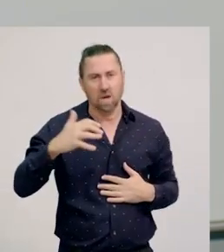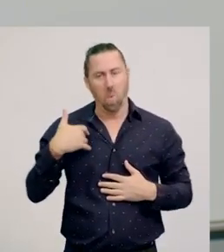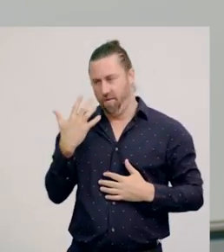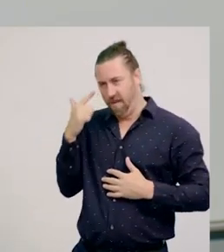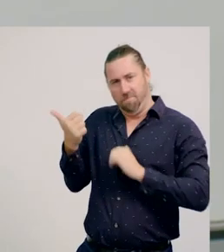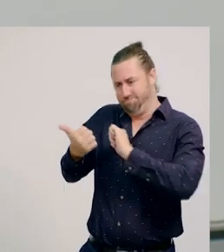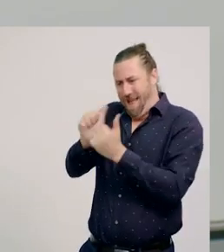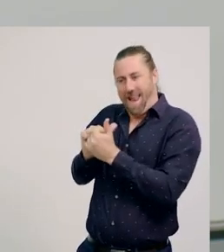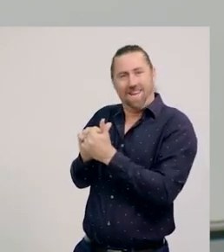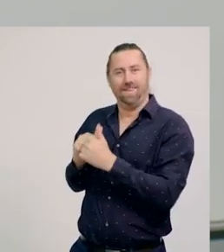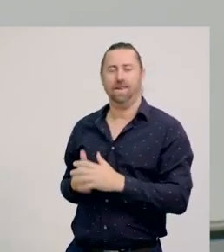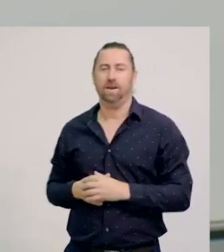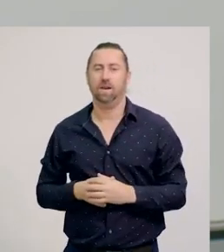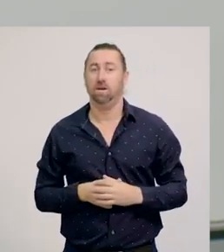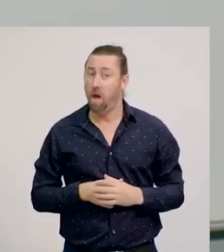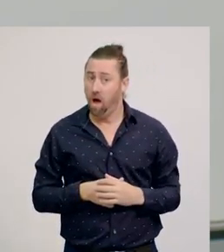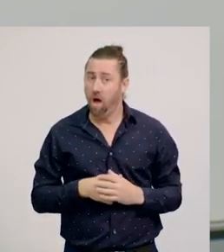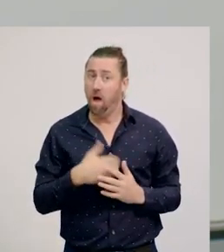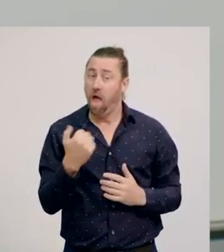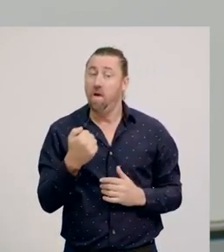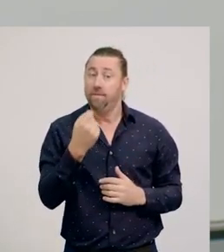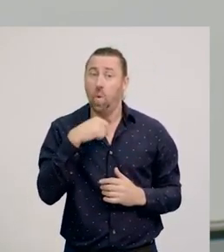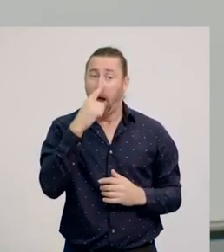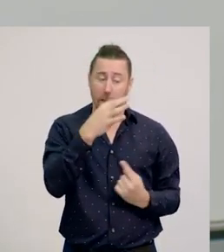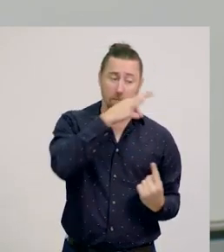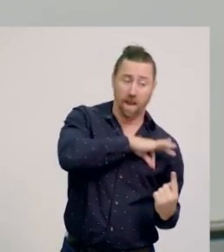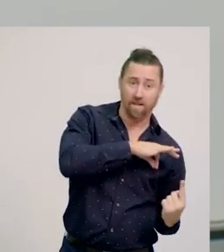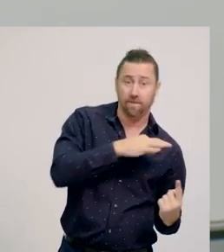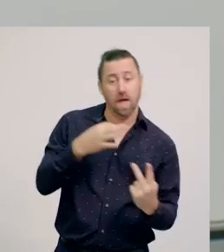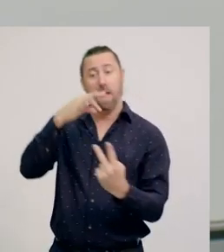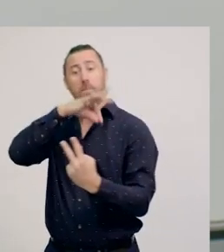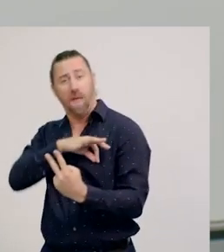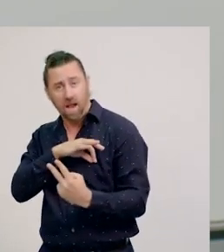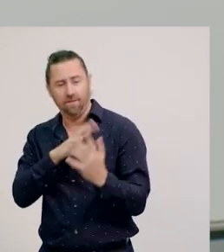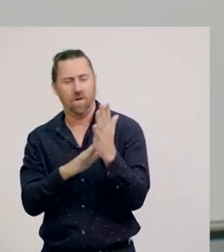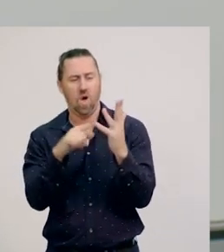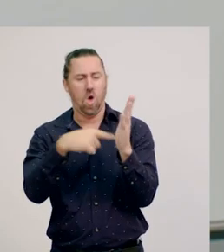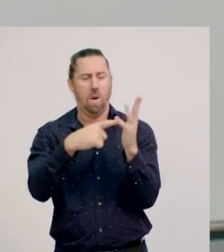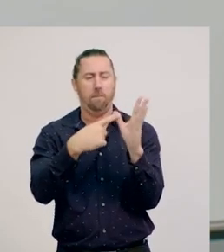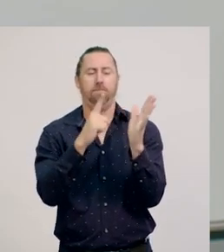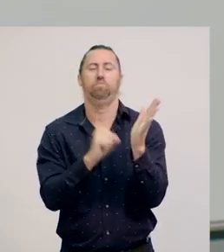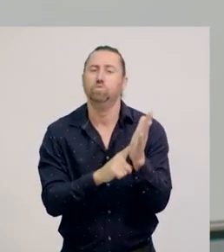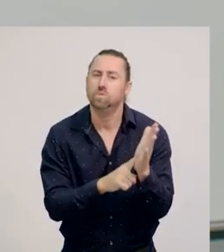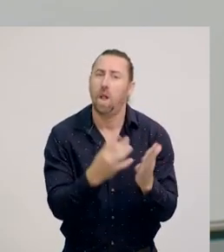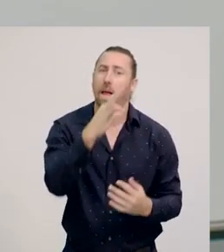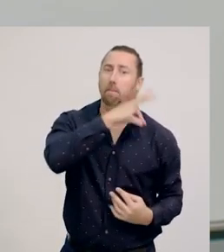But some plants and animals can both benefit from their interactions, and we call this a ‘mutual benefit’ to both.